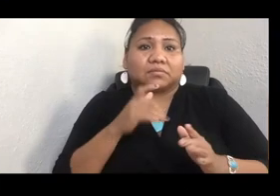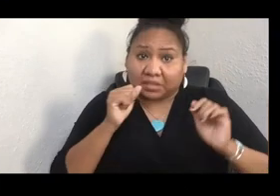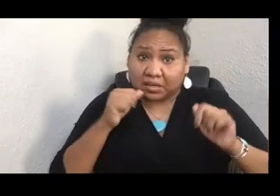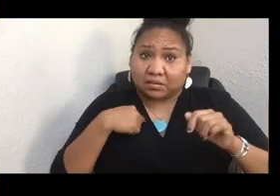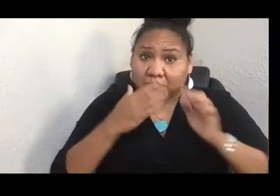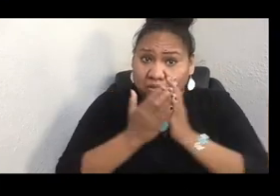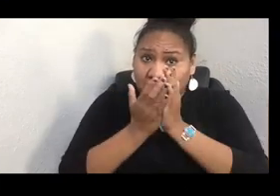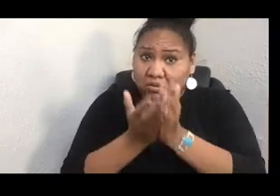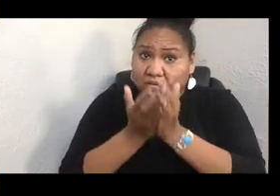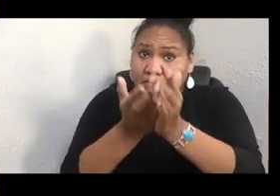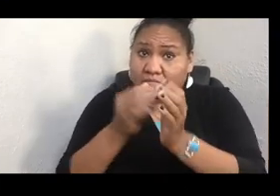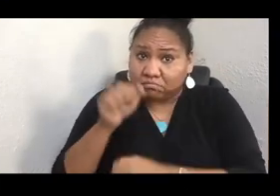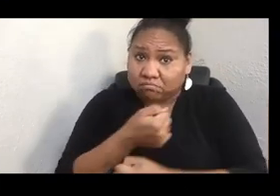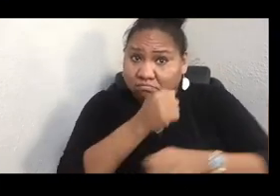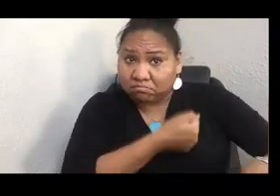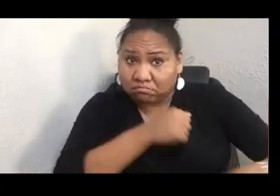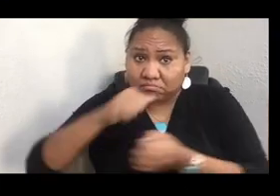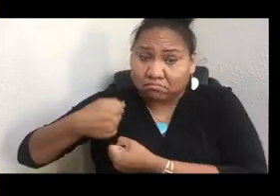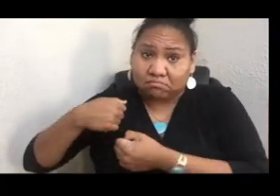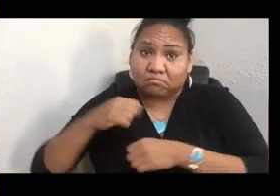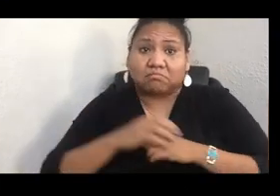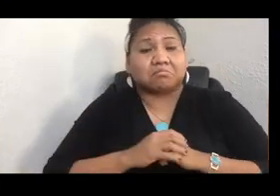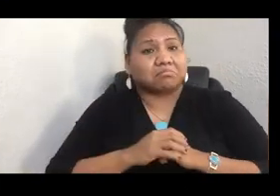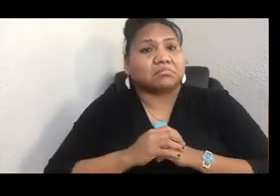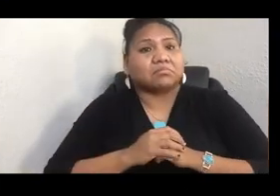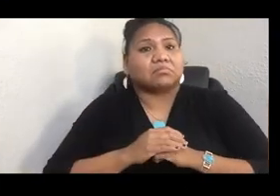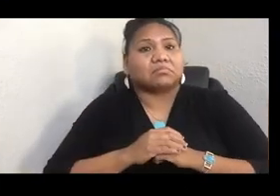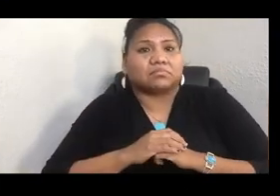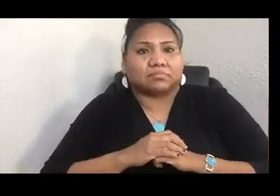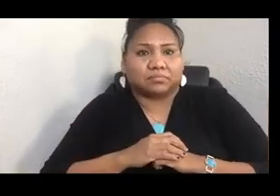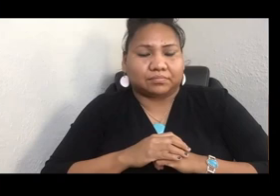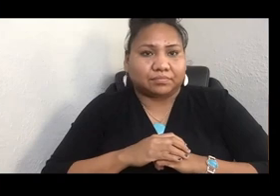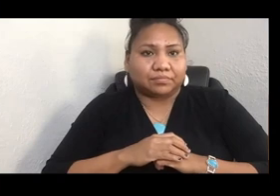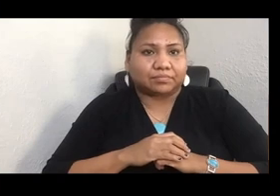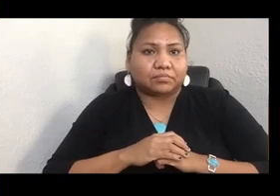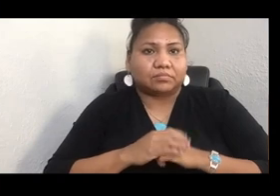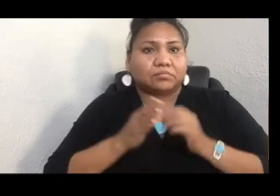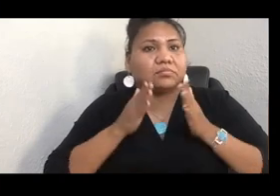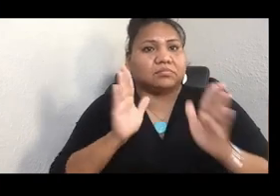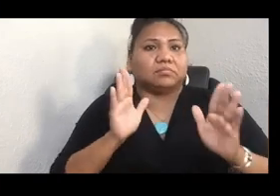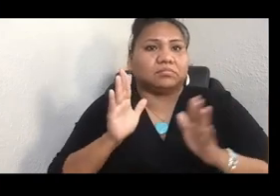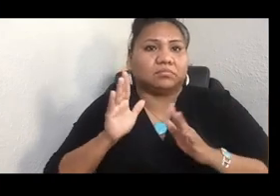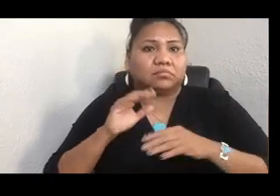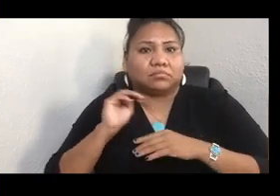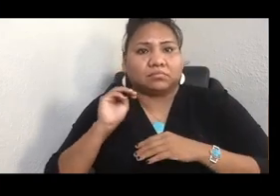And the way Marvin told me was that they were like, well,